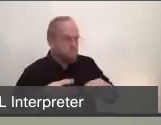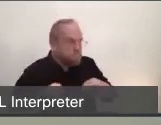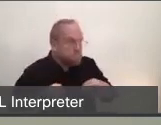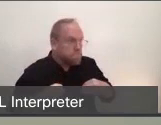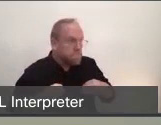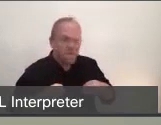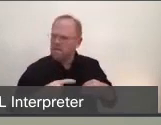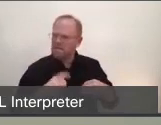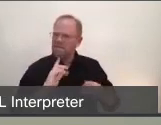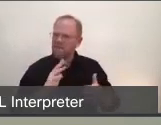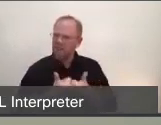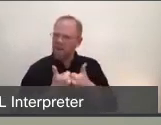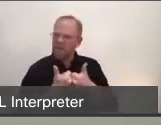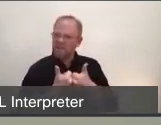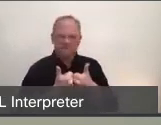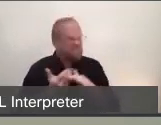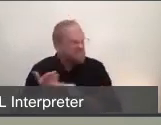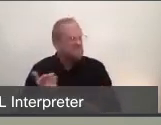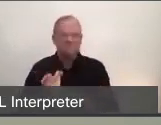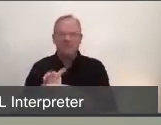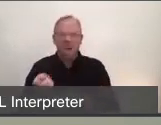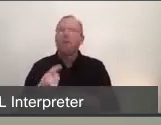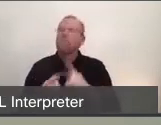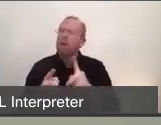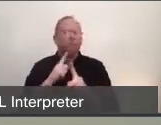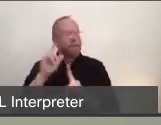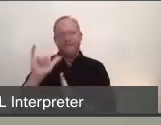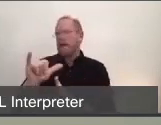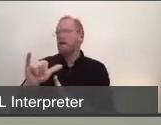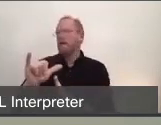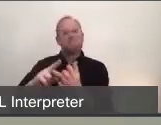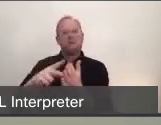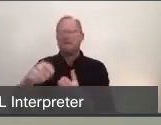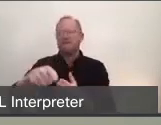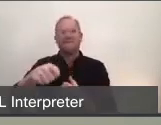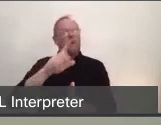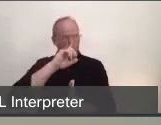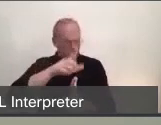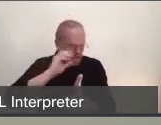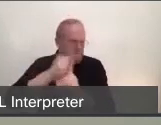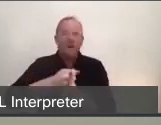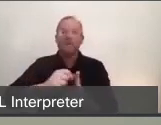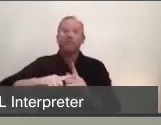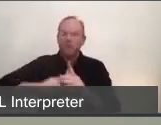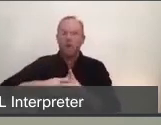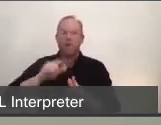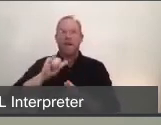to begin preparing for what was inevitable, that COVID-19 was going to establish itself as a disease in our community,